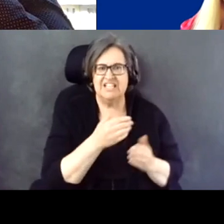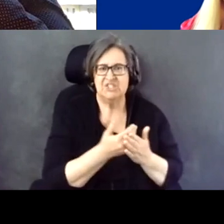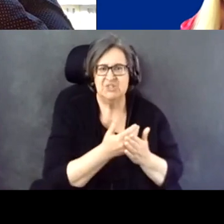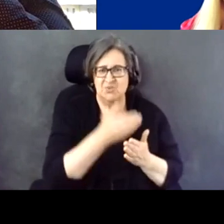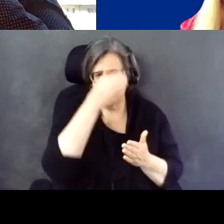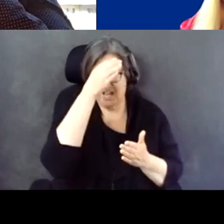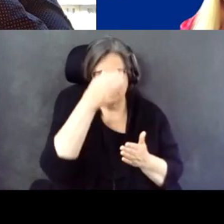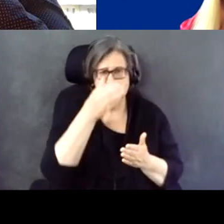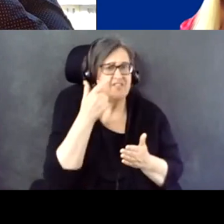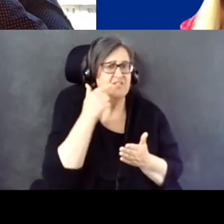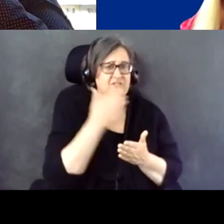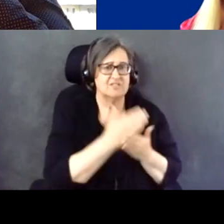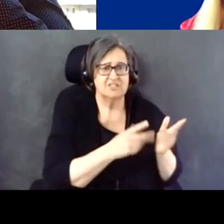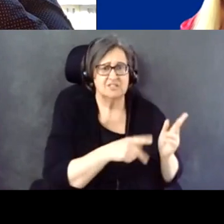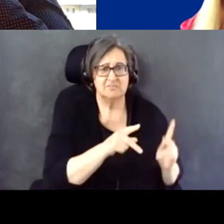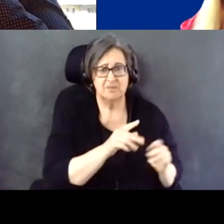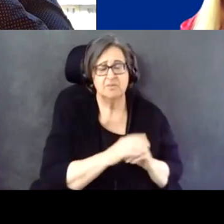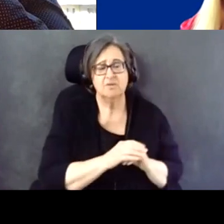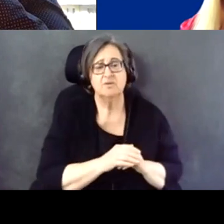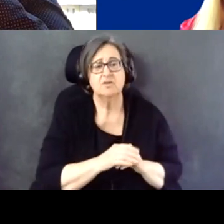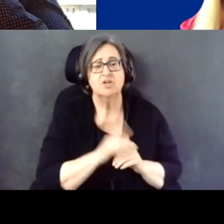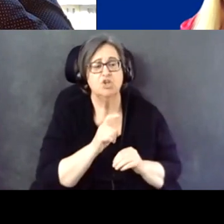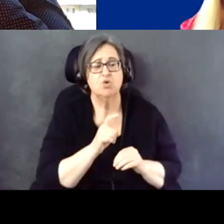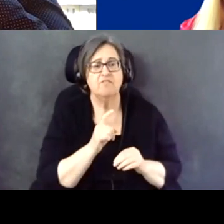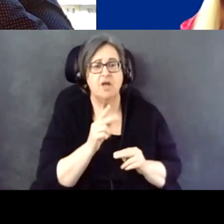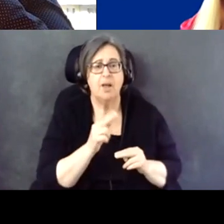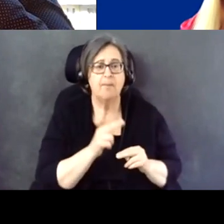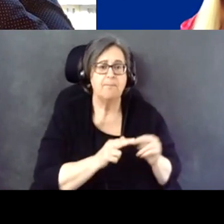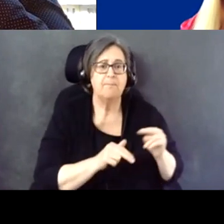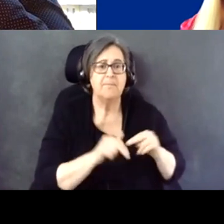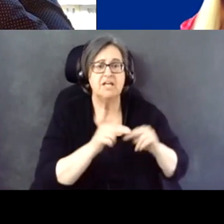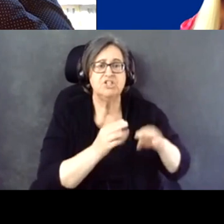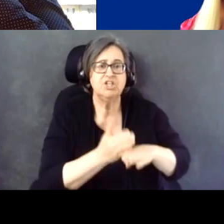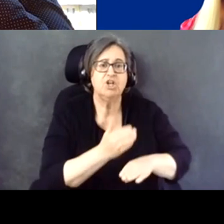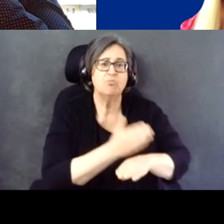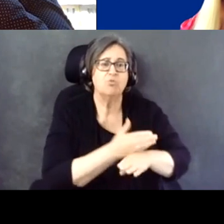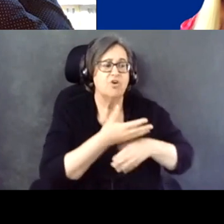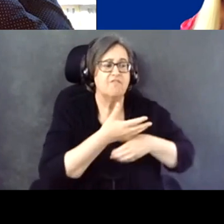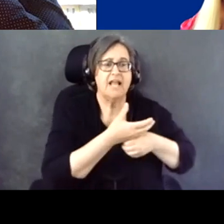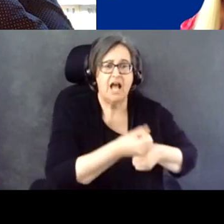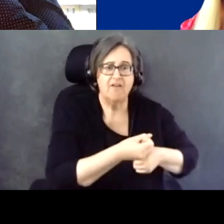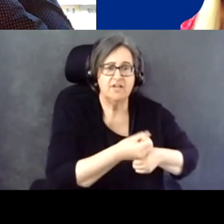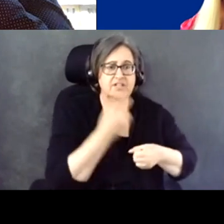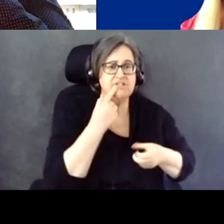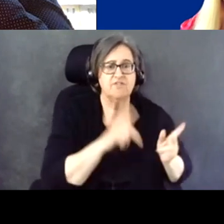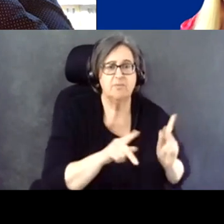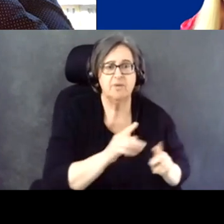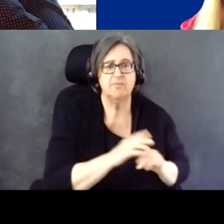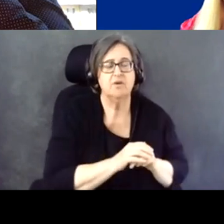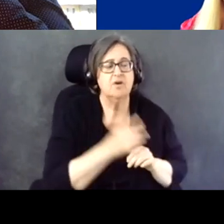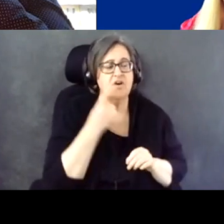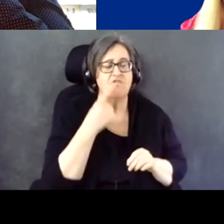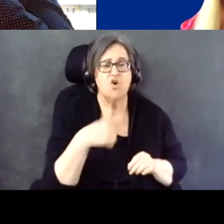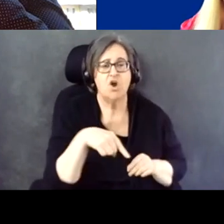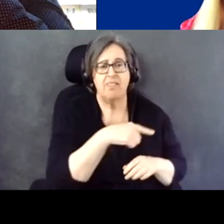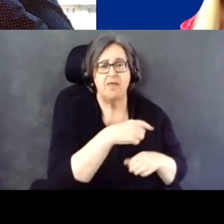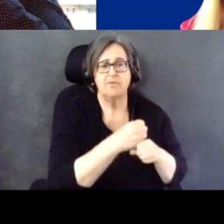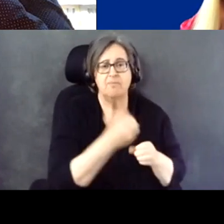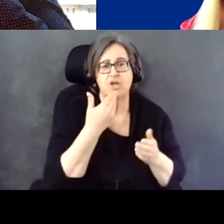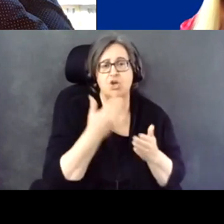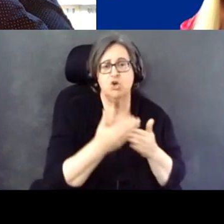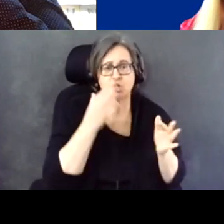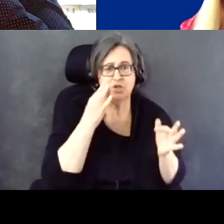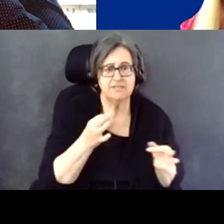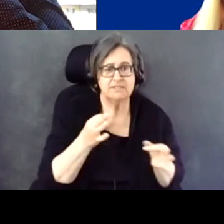So building the confidence of people in their abilities to make good decisions for themselves